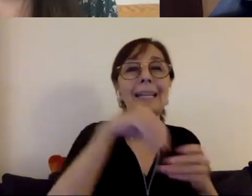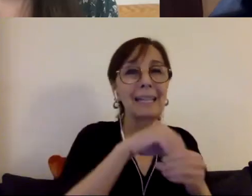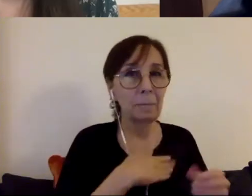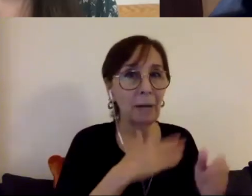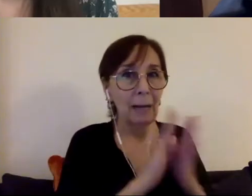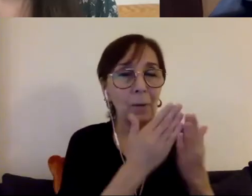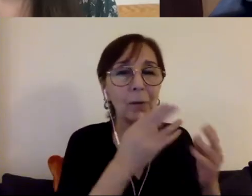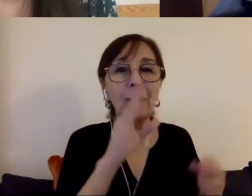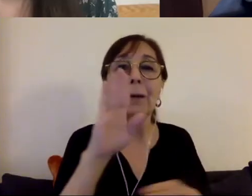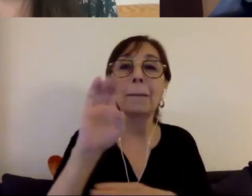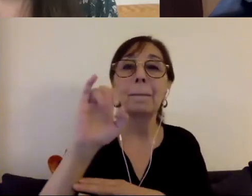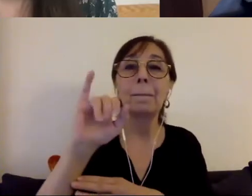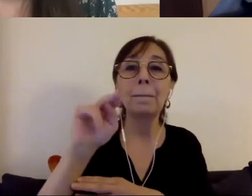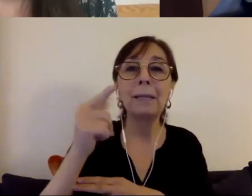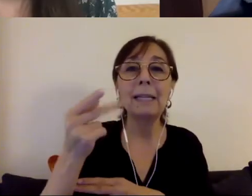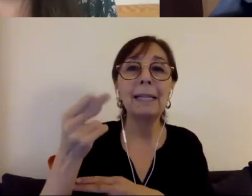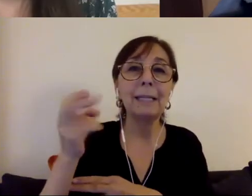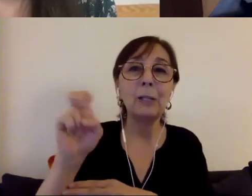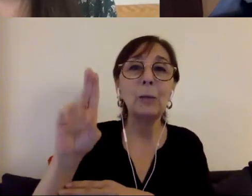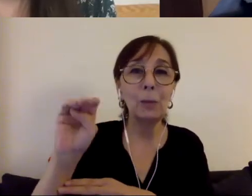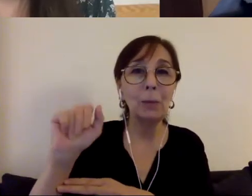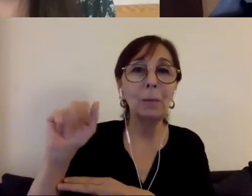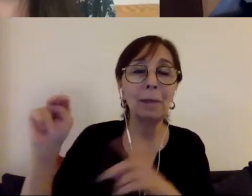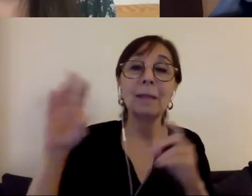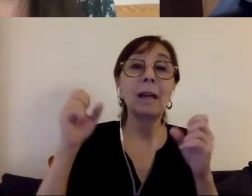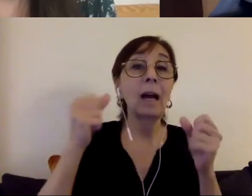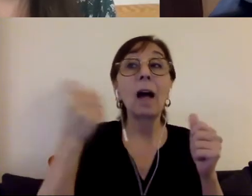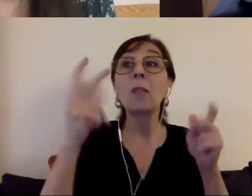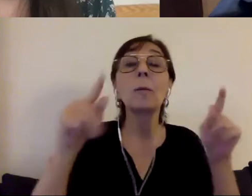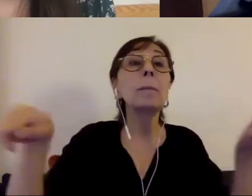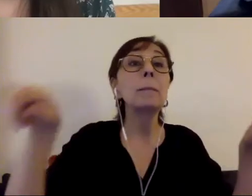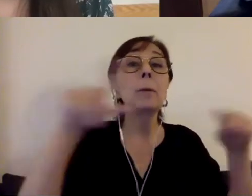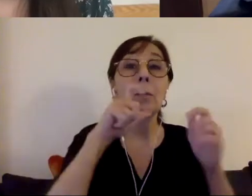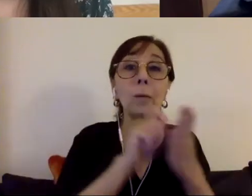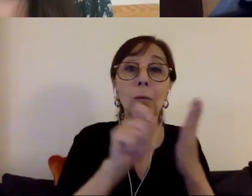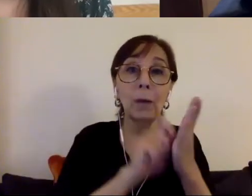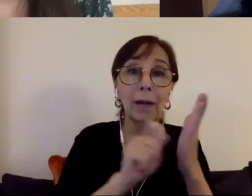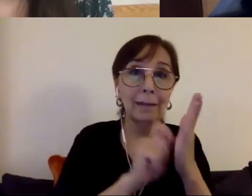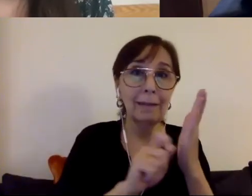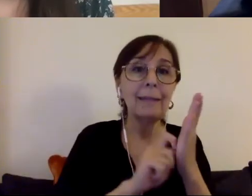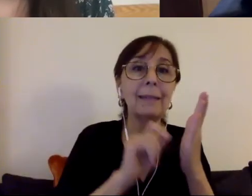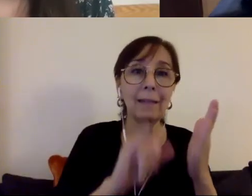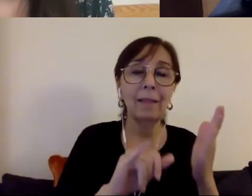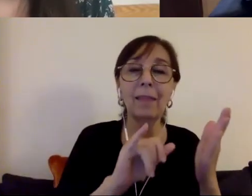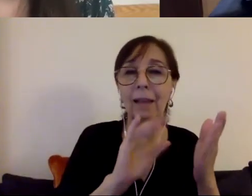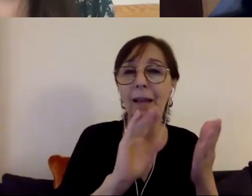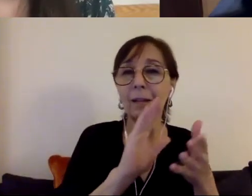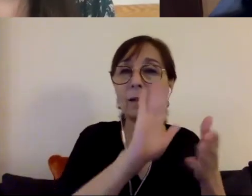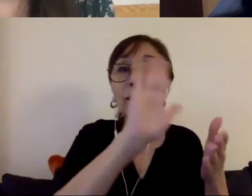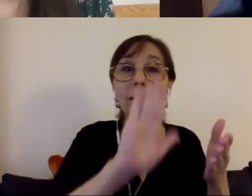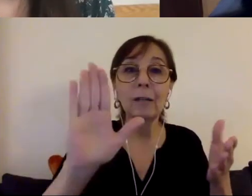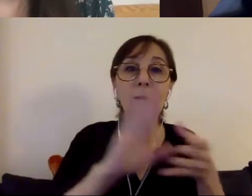other books that are being written by disabled individuals, our growth and for